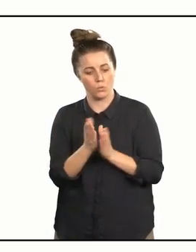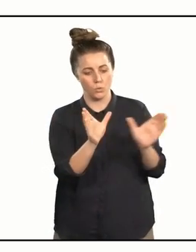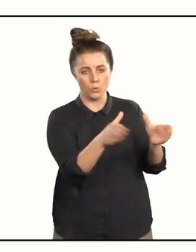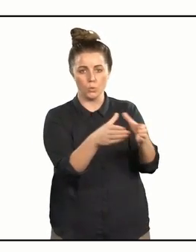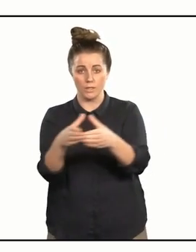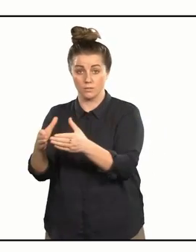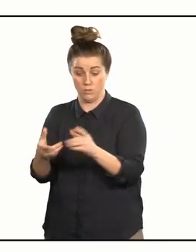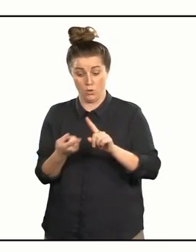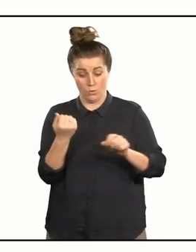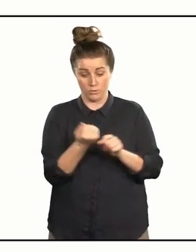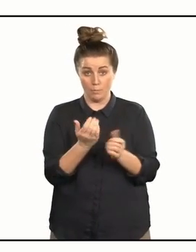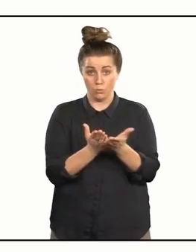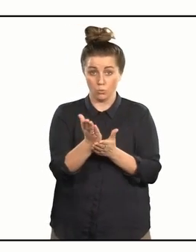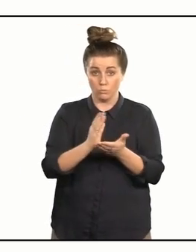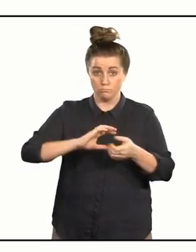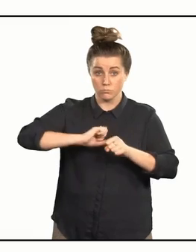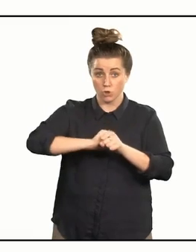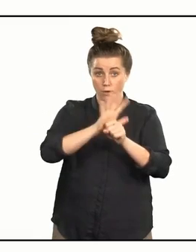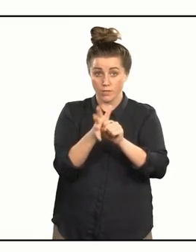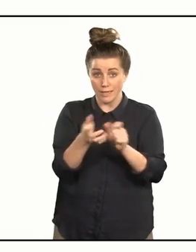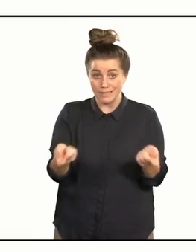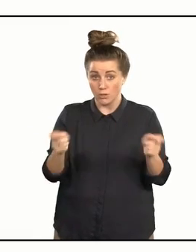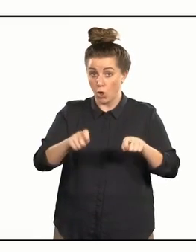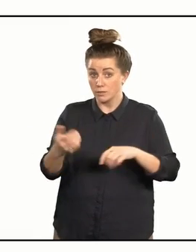so over the COVID-19 lockdown the tuakana/teina mentors